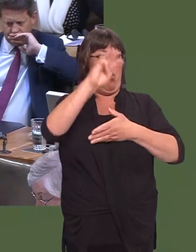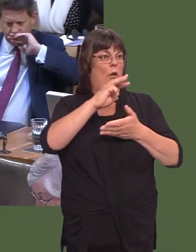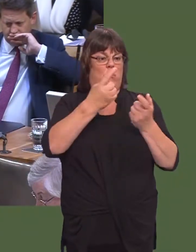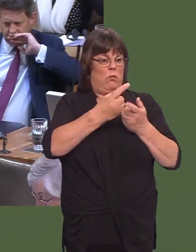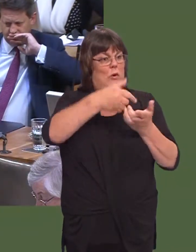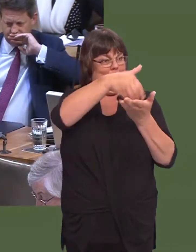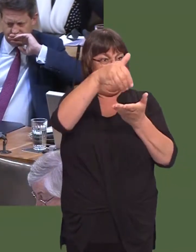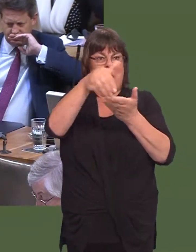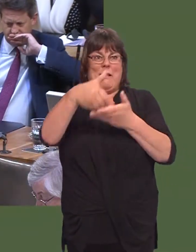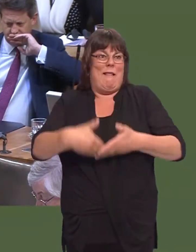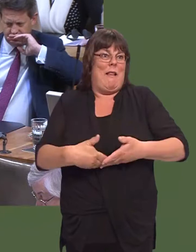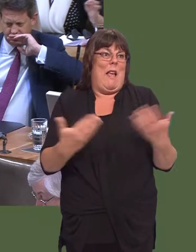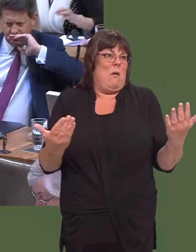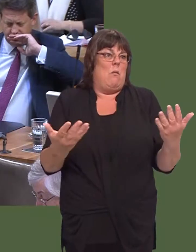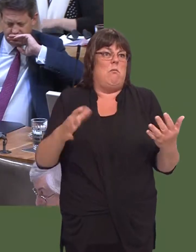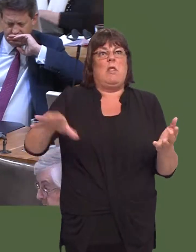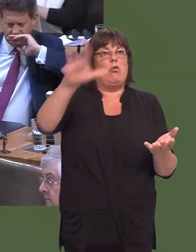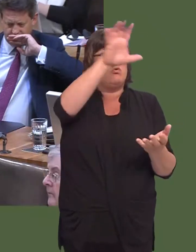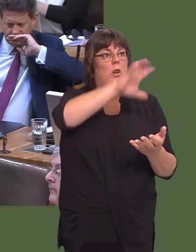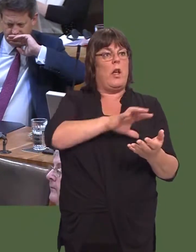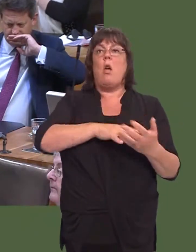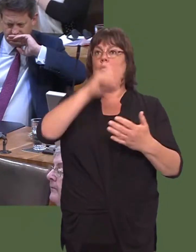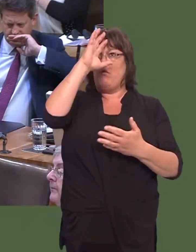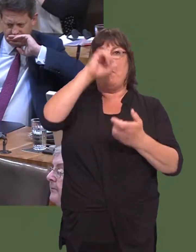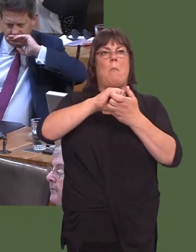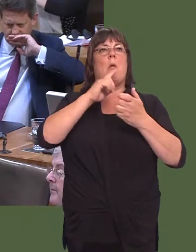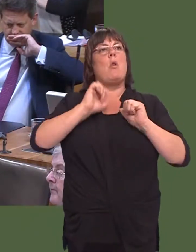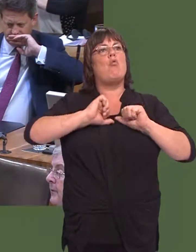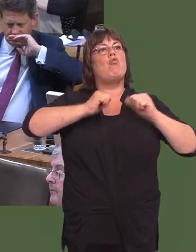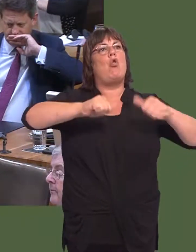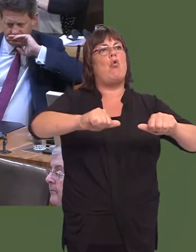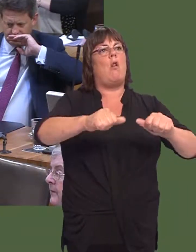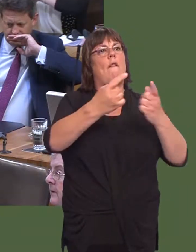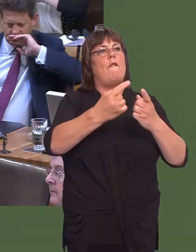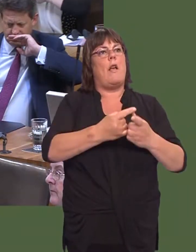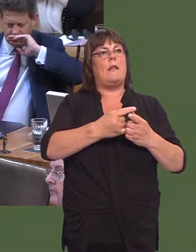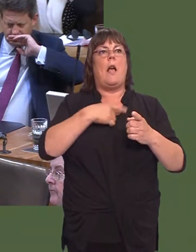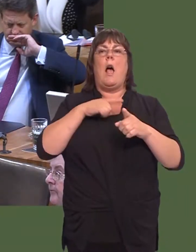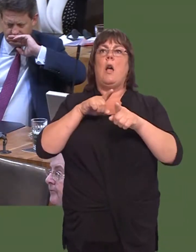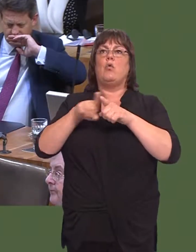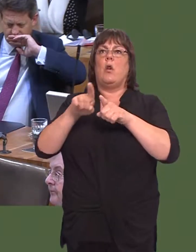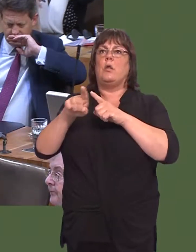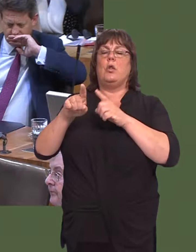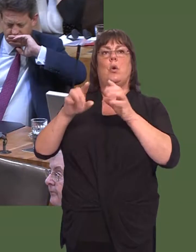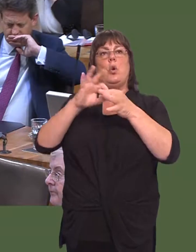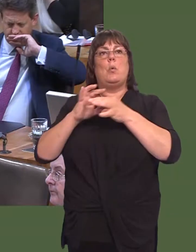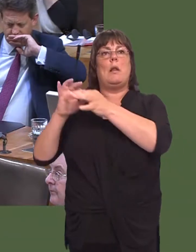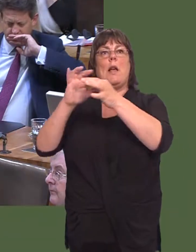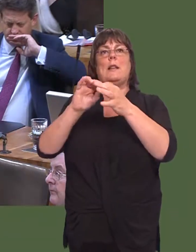produce. I remember, when I was rural affairs Minister, I spent much of my time getting Welsh lamb exports to the United Arab Emirates, for example.